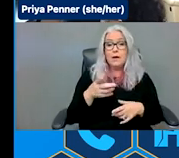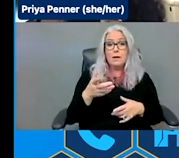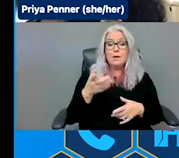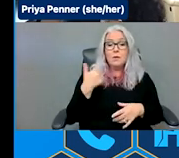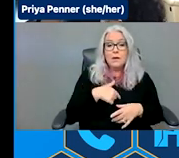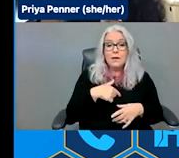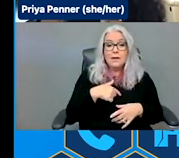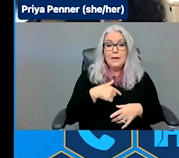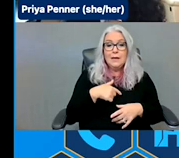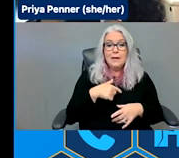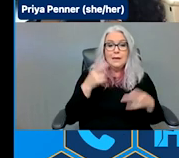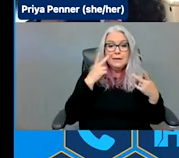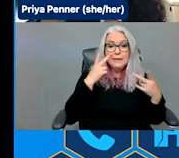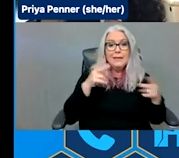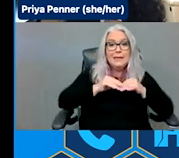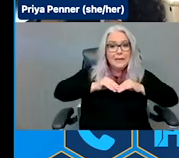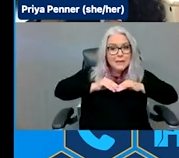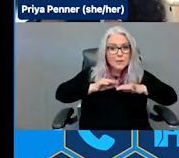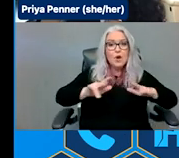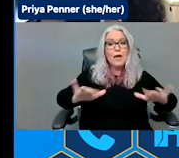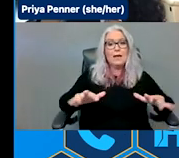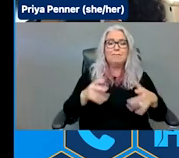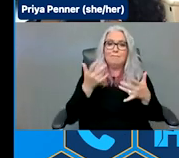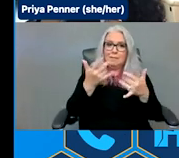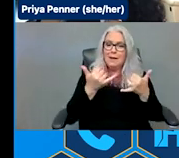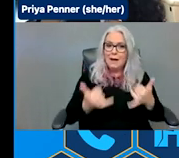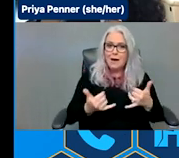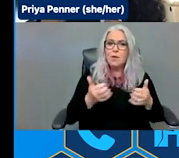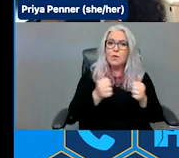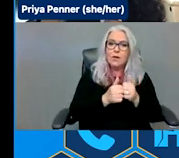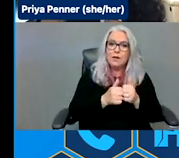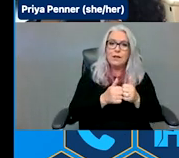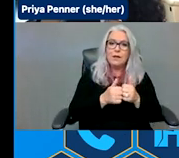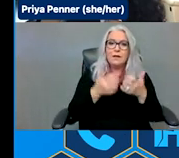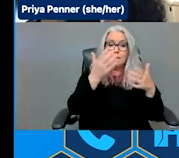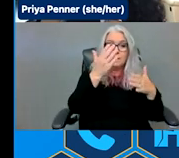and long COVID and COVID real